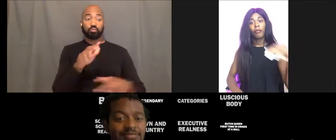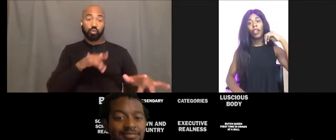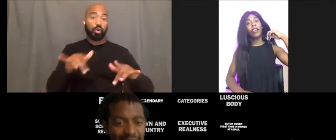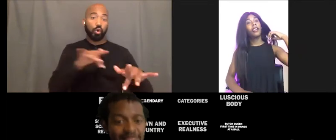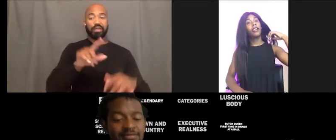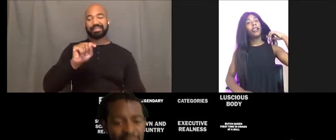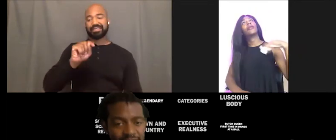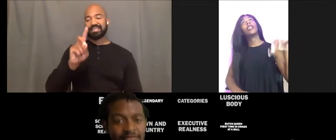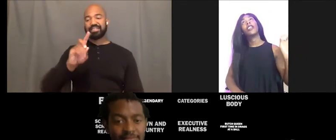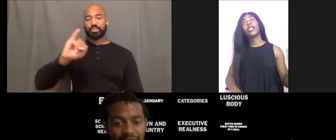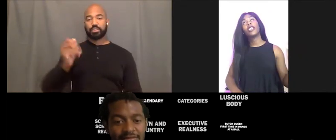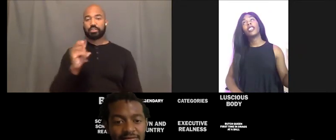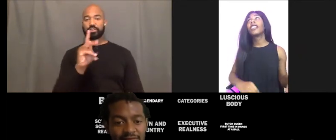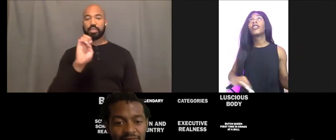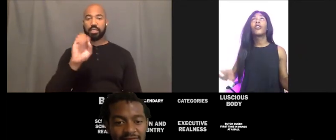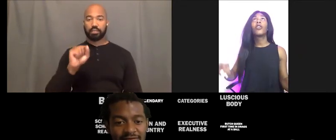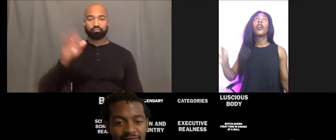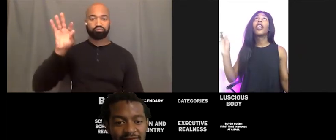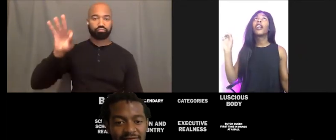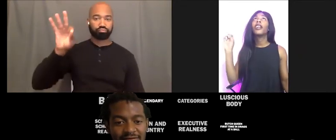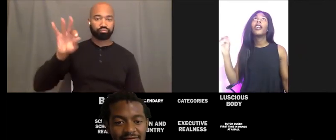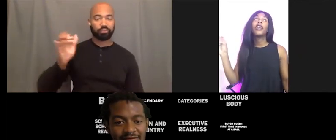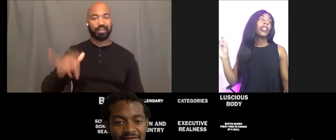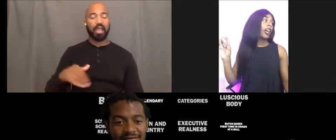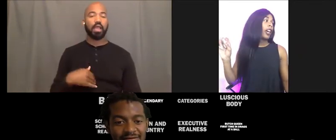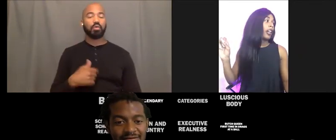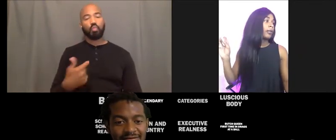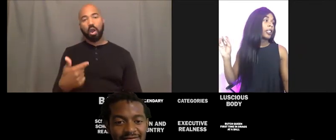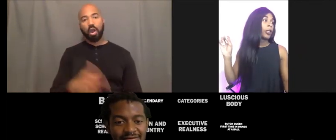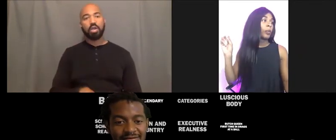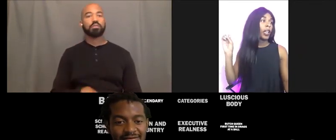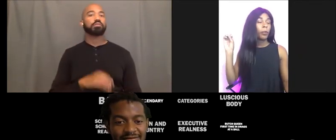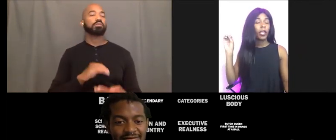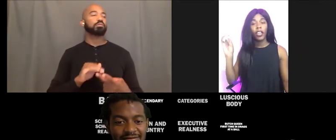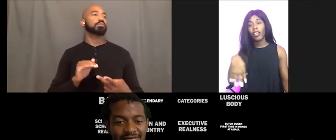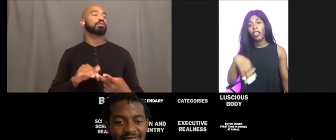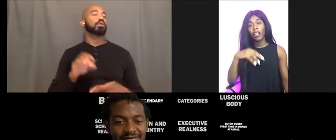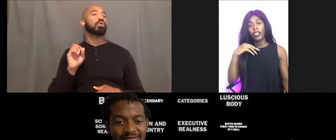Um... Either T.D Jakes or um, some Karen Clark Sheard